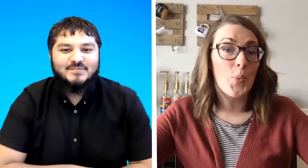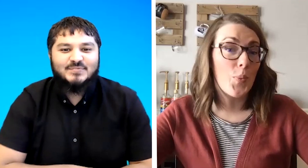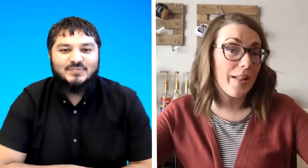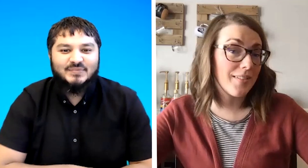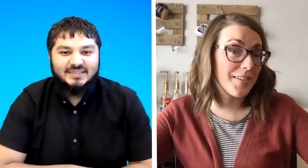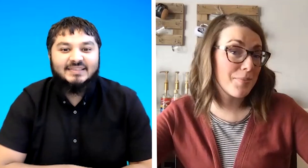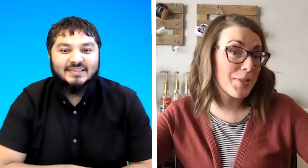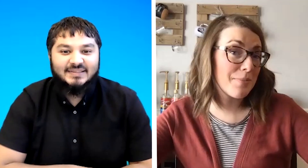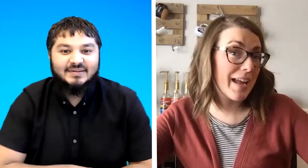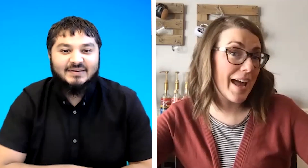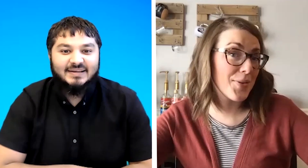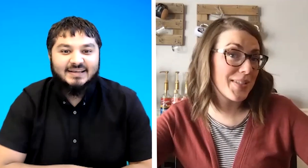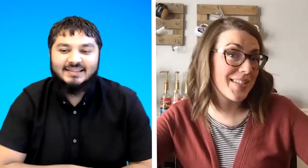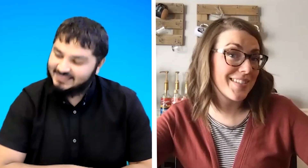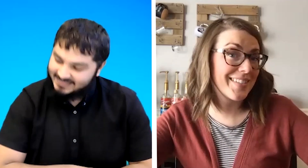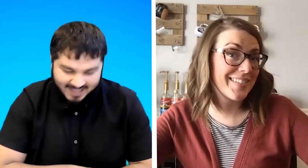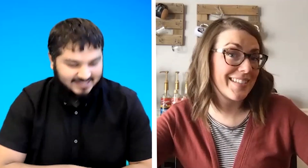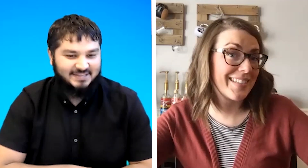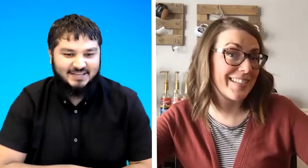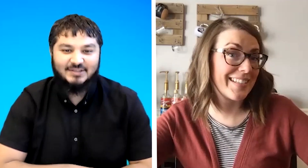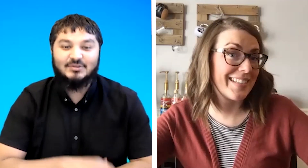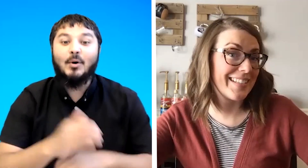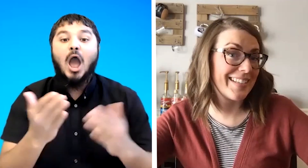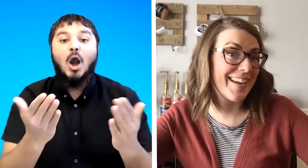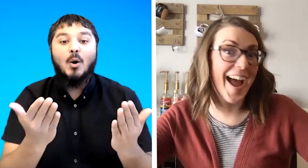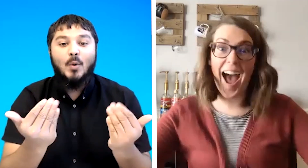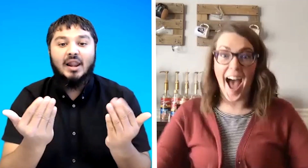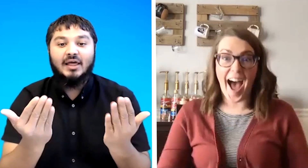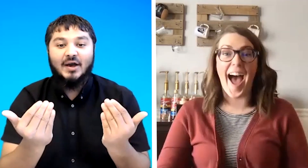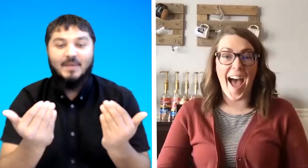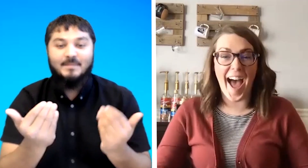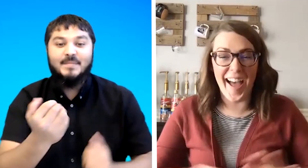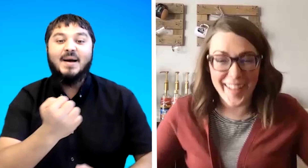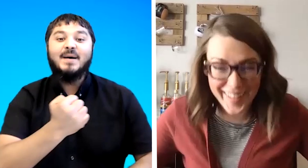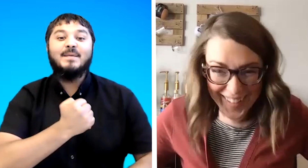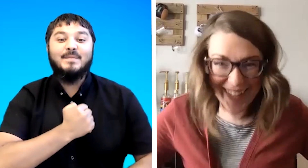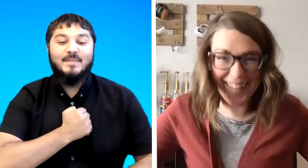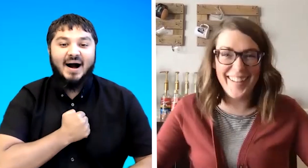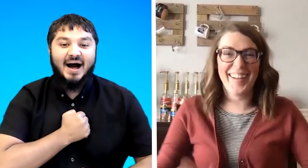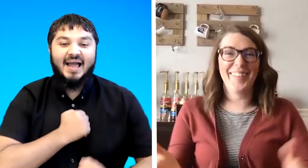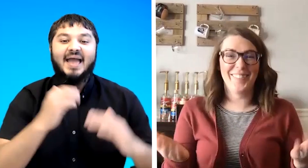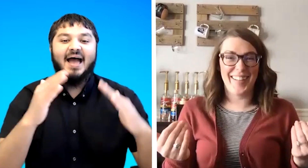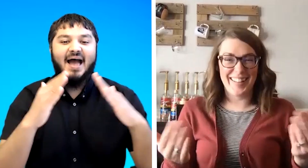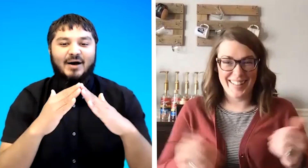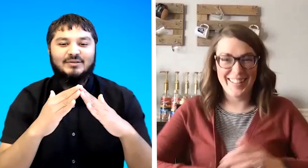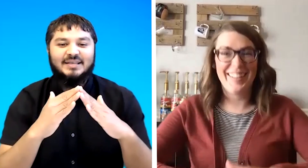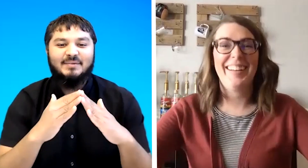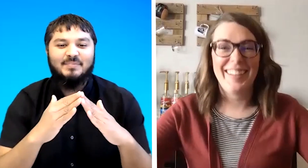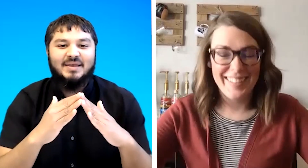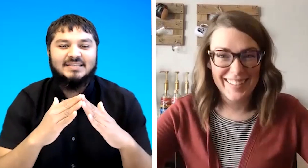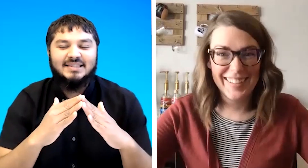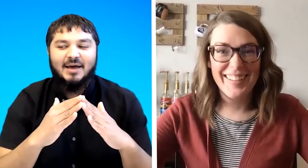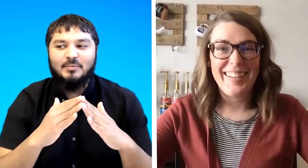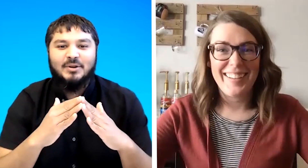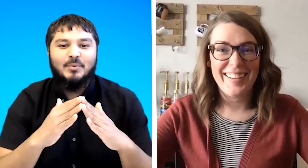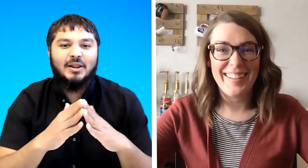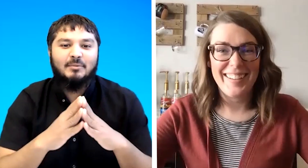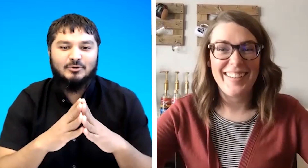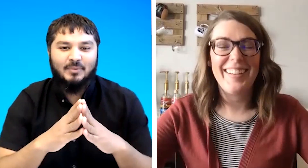welcome to my house that's the sign so welcome my house in bsn that would mean welcome to my